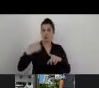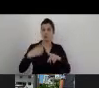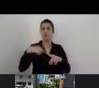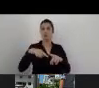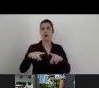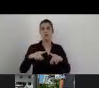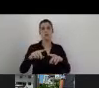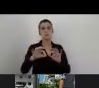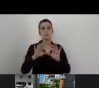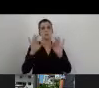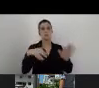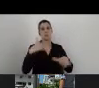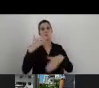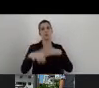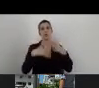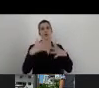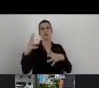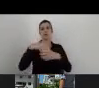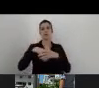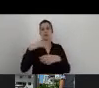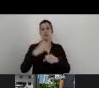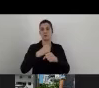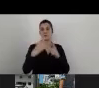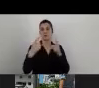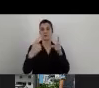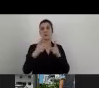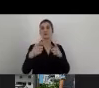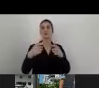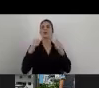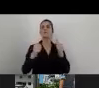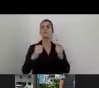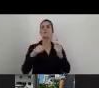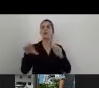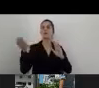It's based, as I mentioned, on the law of DS50_2015,